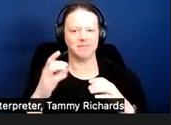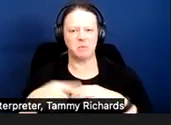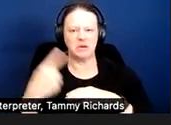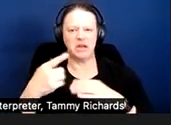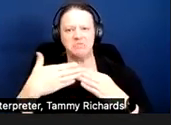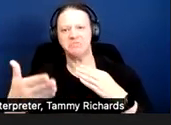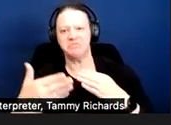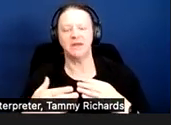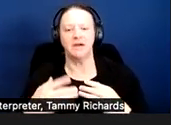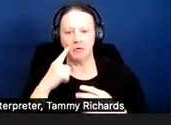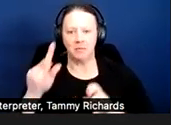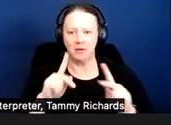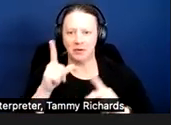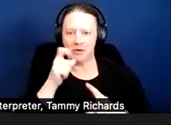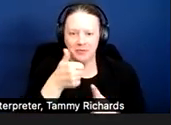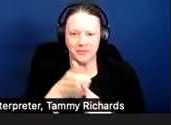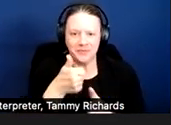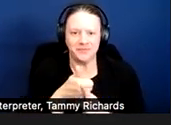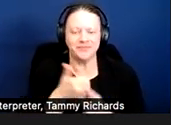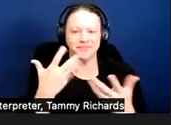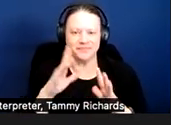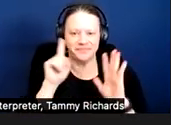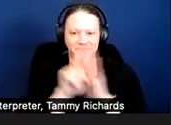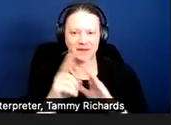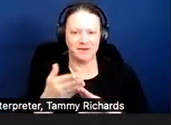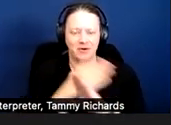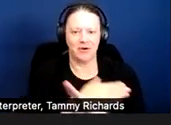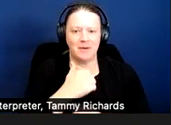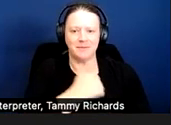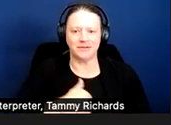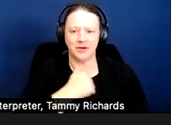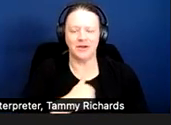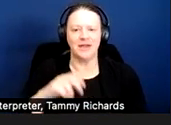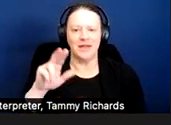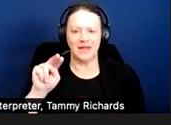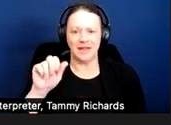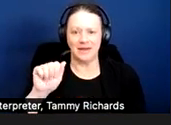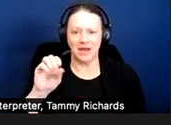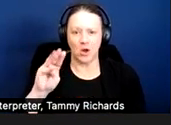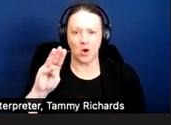I'm also sorry to report that my co-presenter, Naomi Sultan, from Mental Health Advocacy